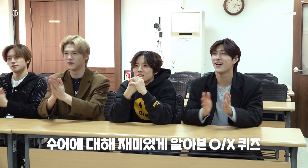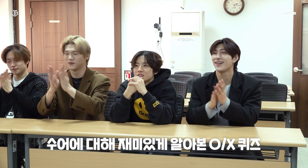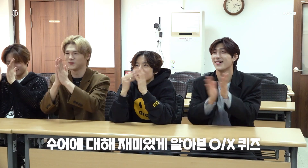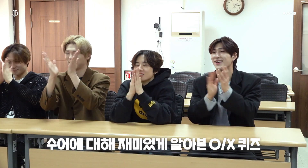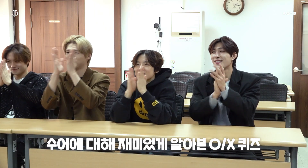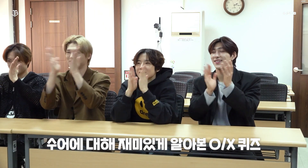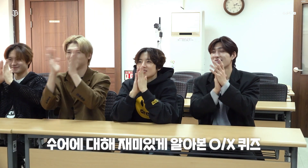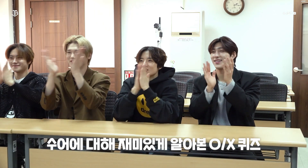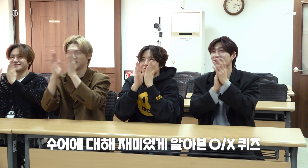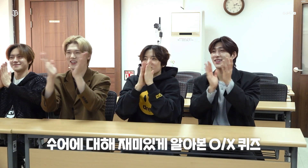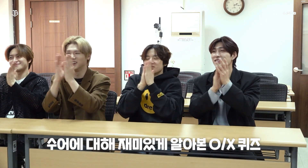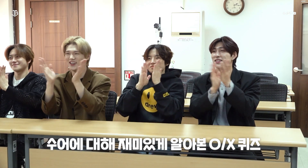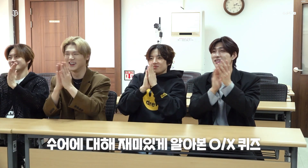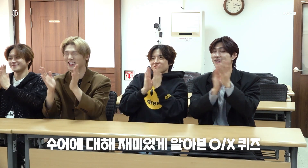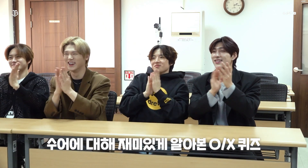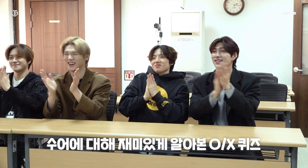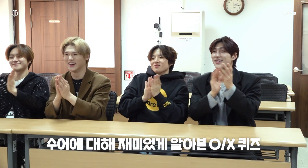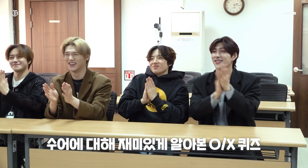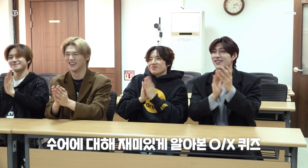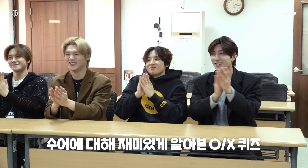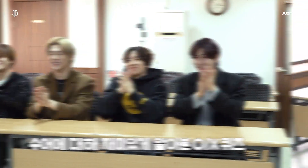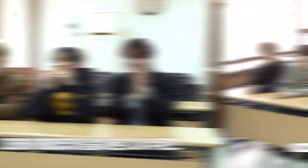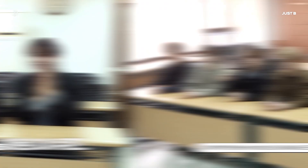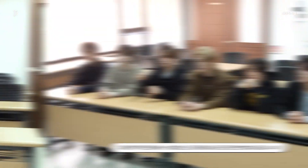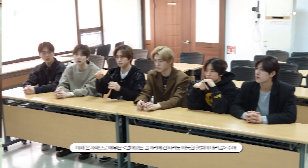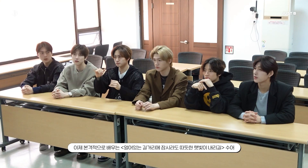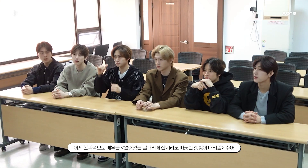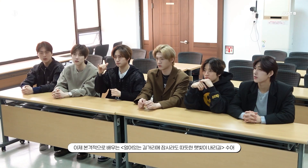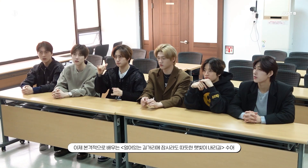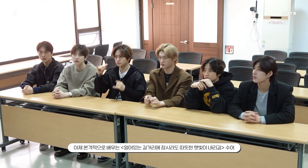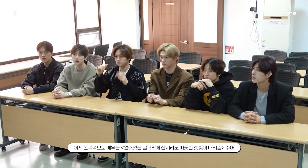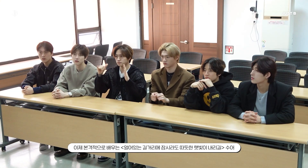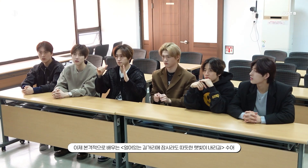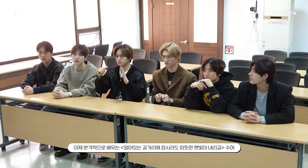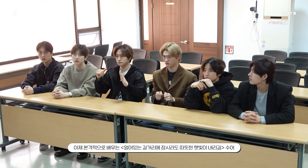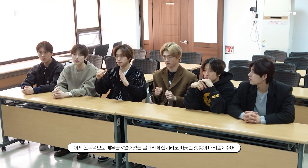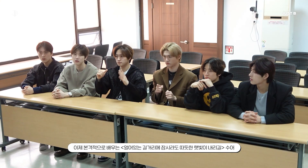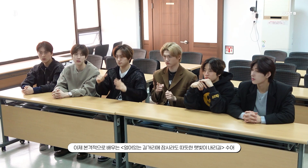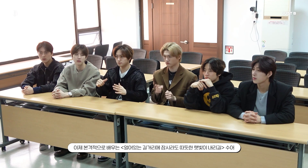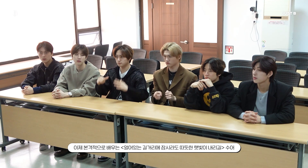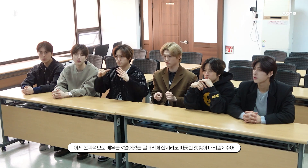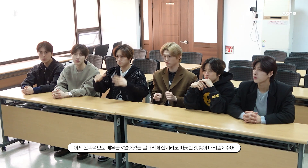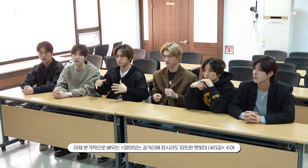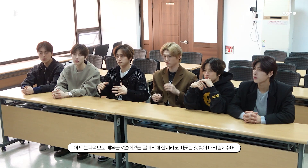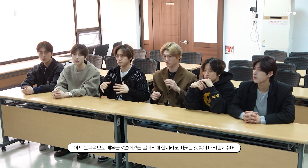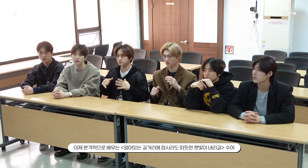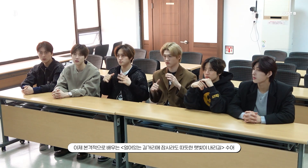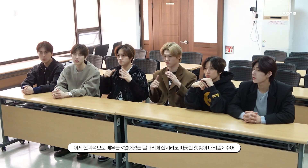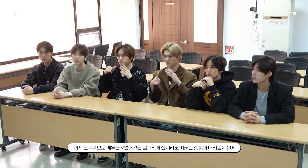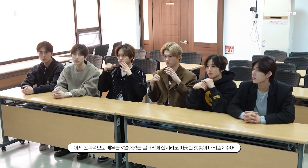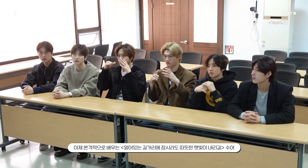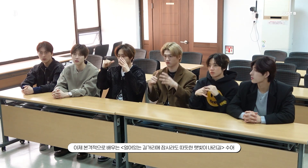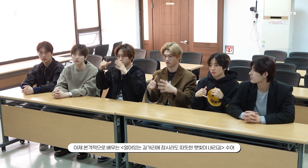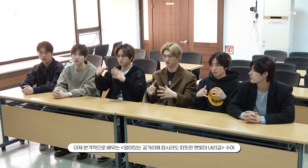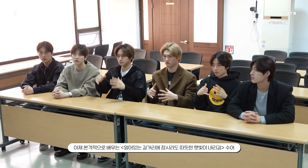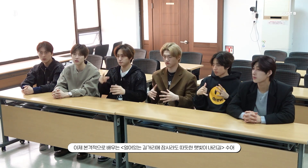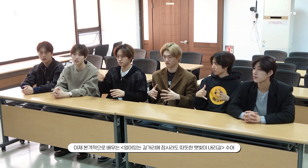[They learned fun facts about the sign language through an O/X quiz] [Time to learn 'Camellia' in sign language] 'This world'